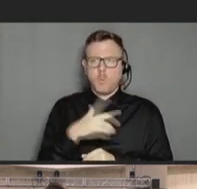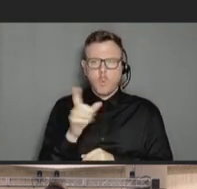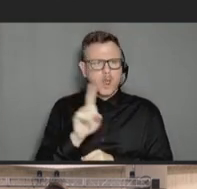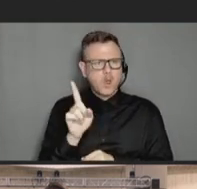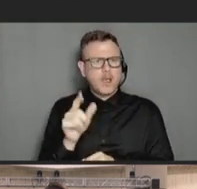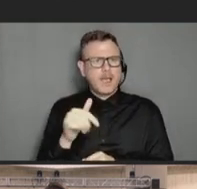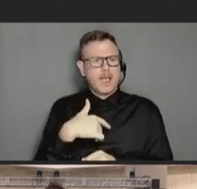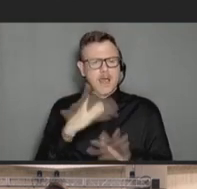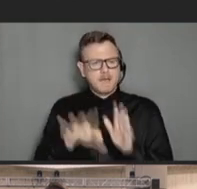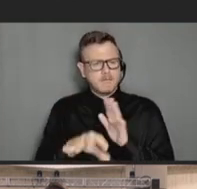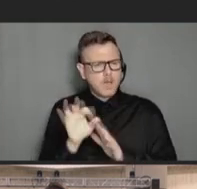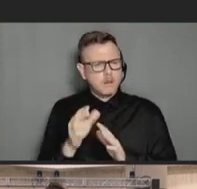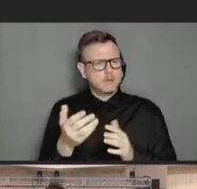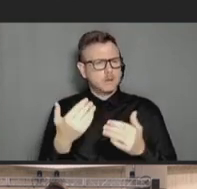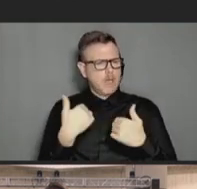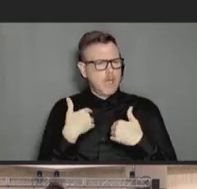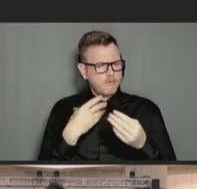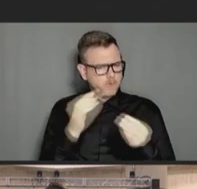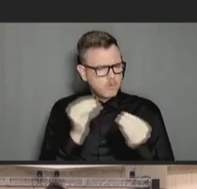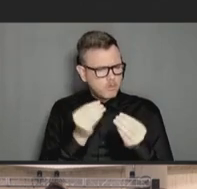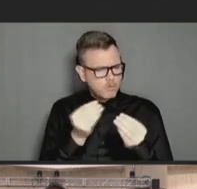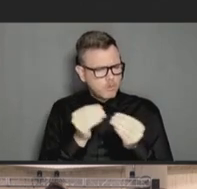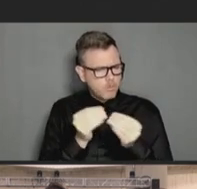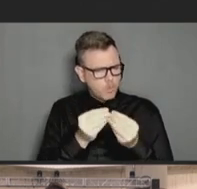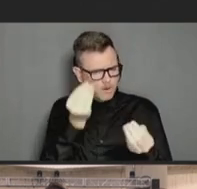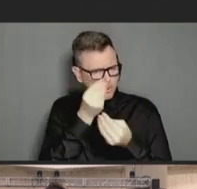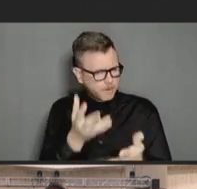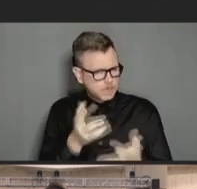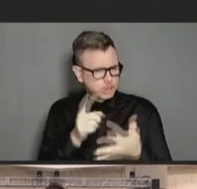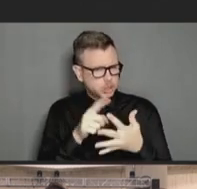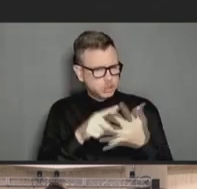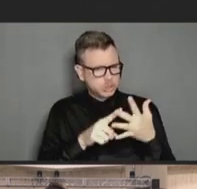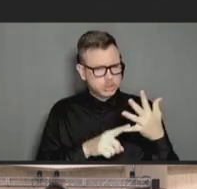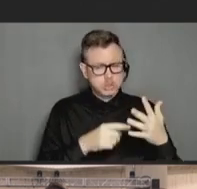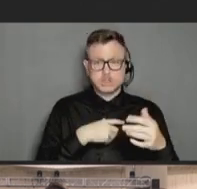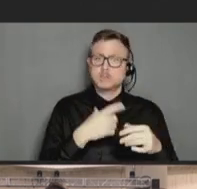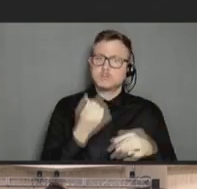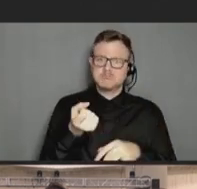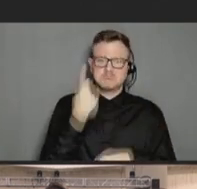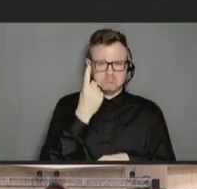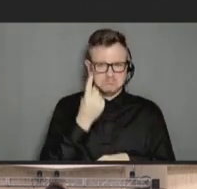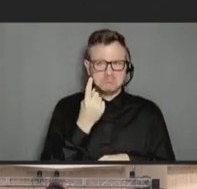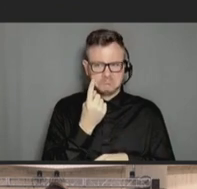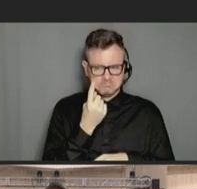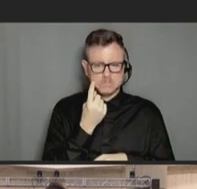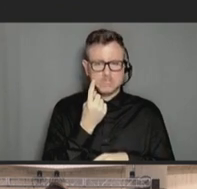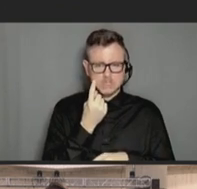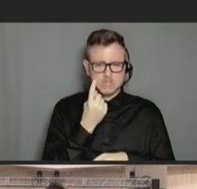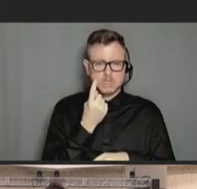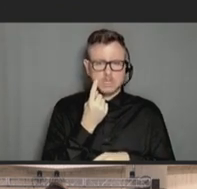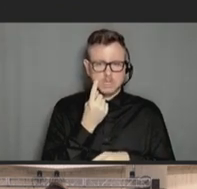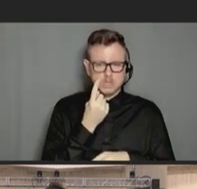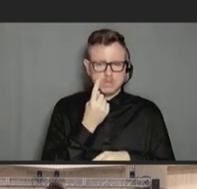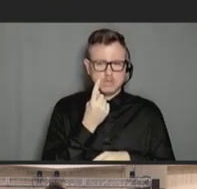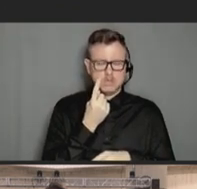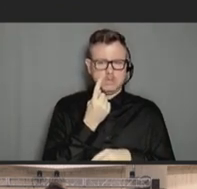have any information on this?" You know, it's basically there. There's a lot of concern